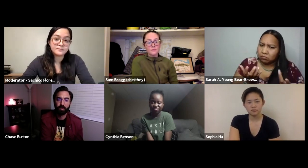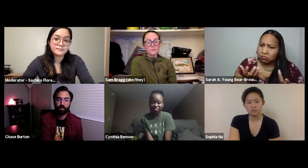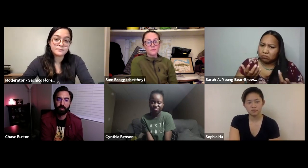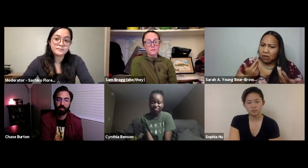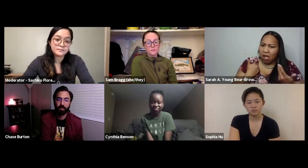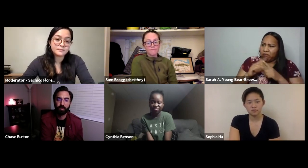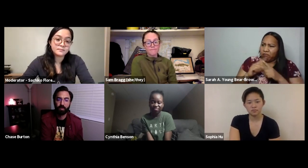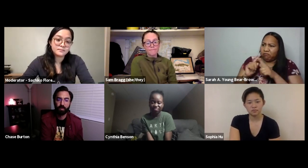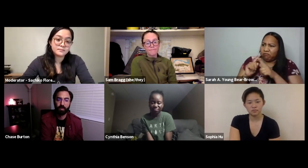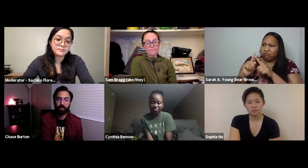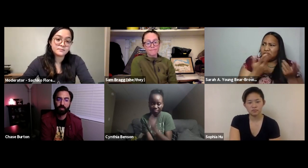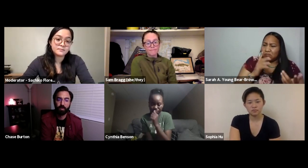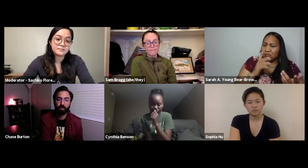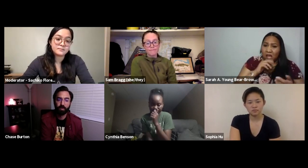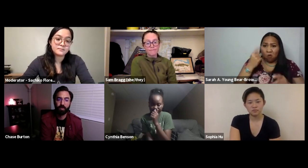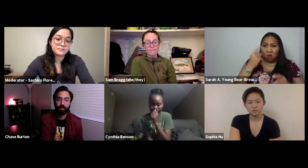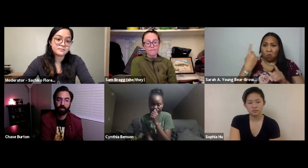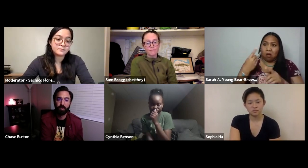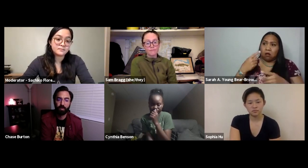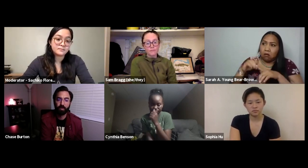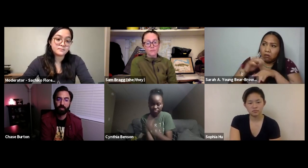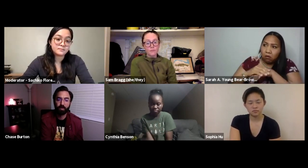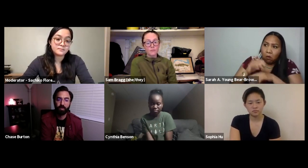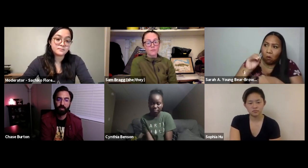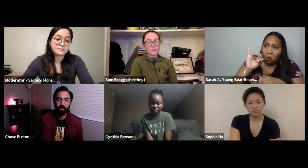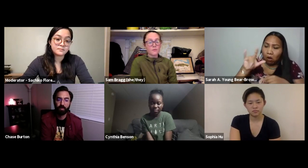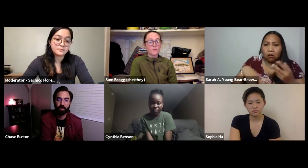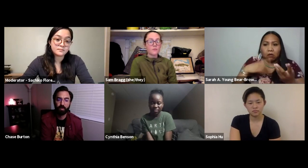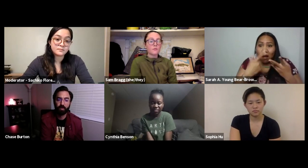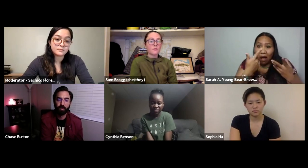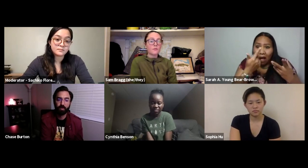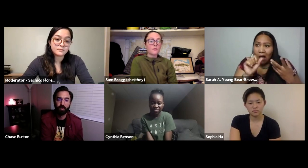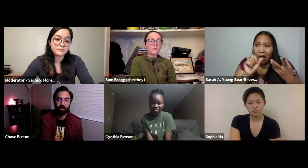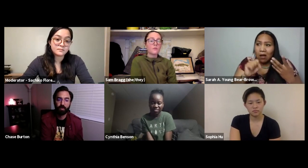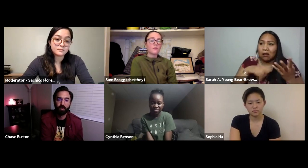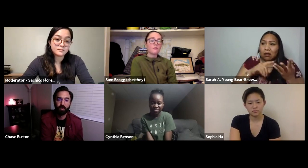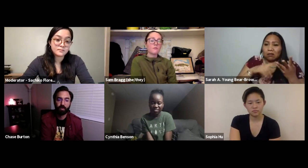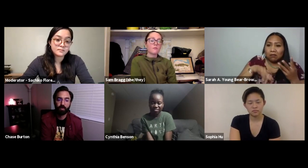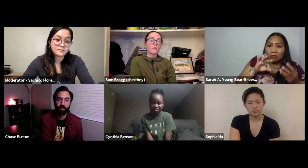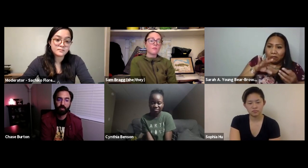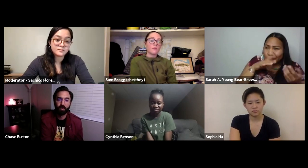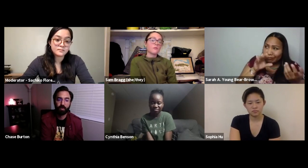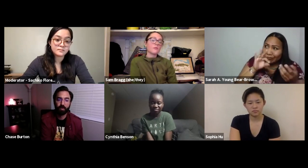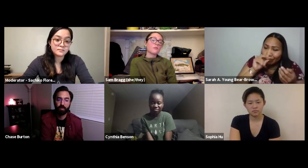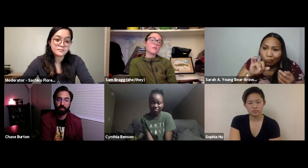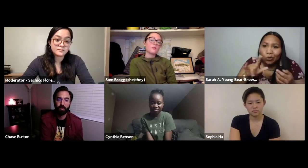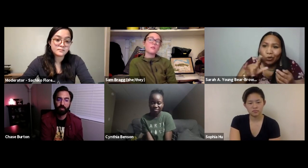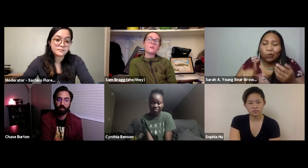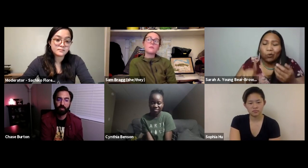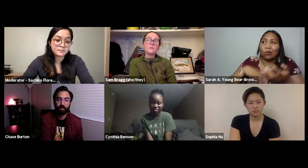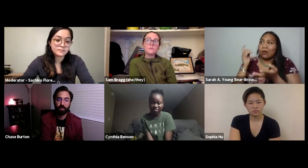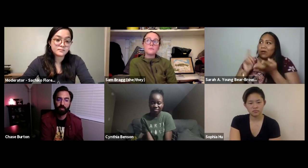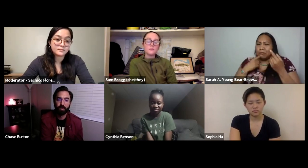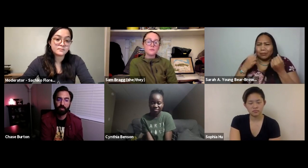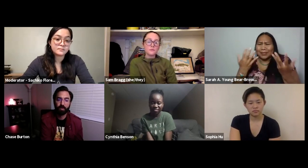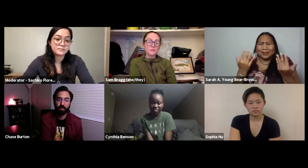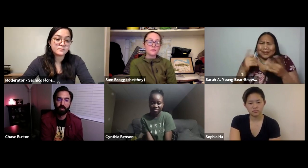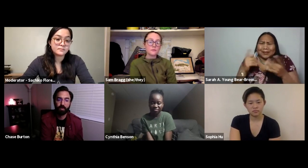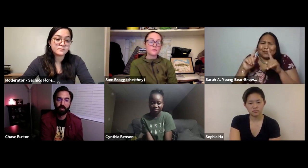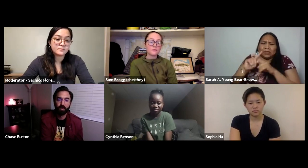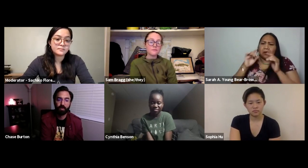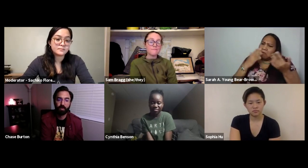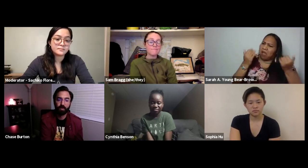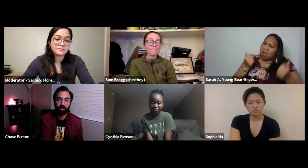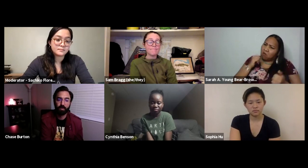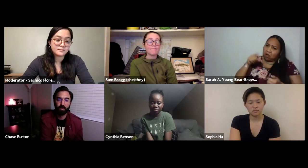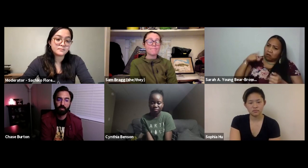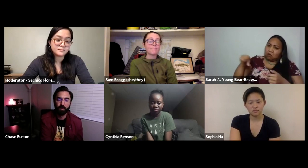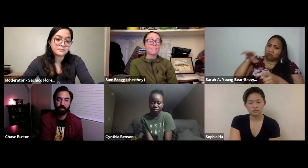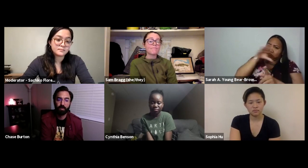that need to be represented. It's not just about oil even there's a lot of different